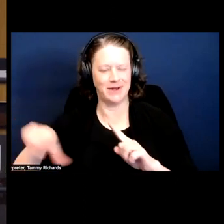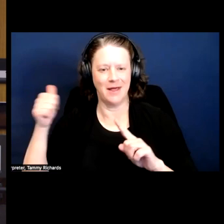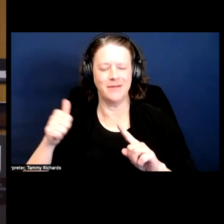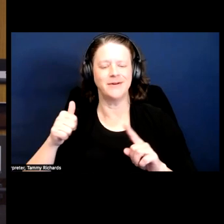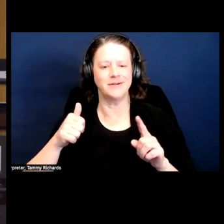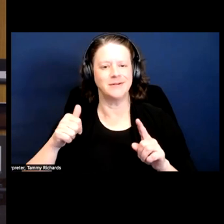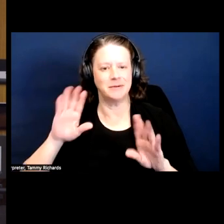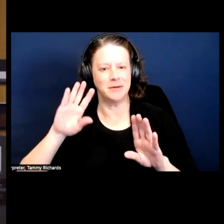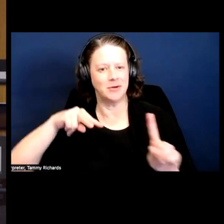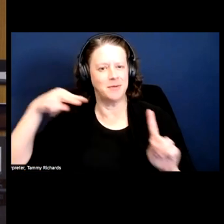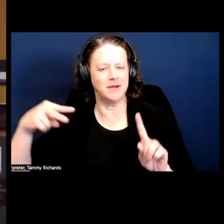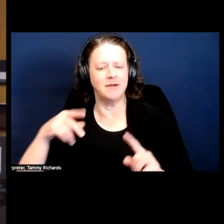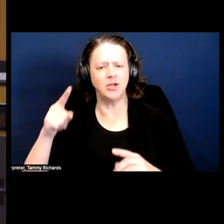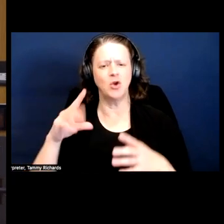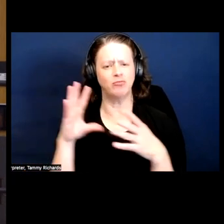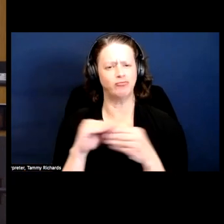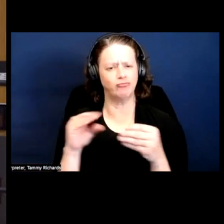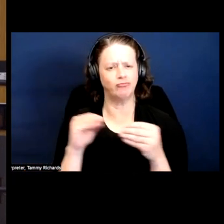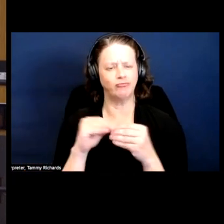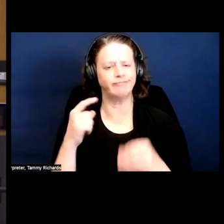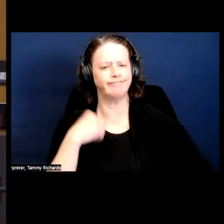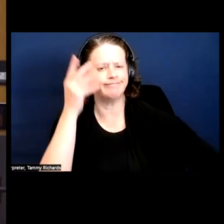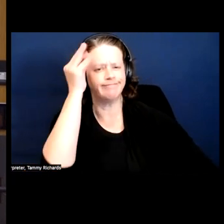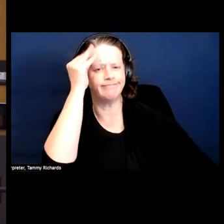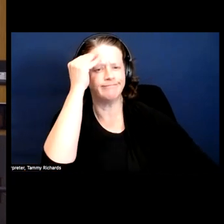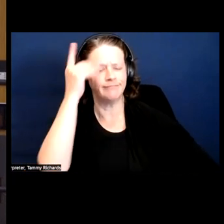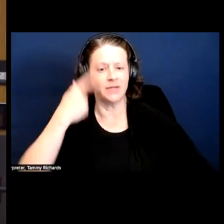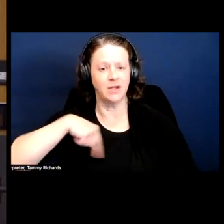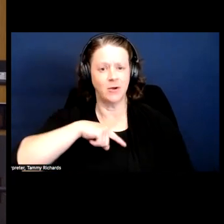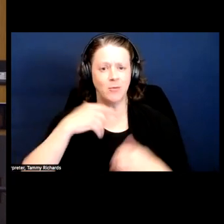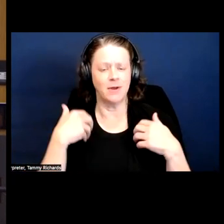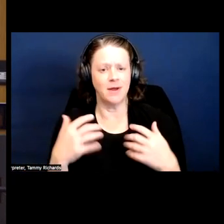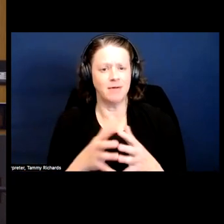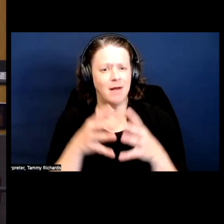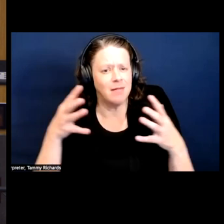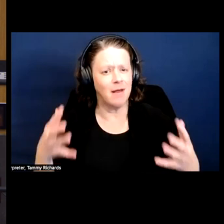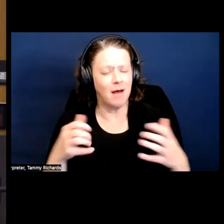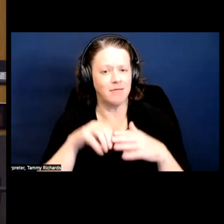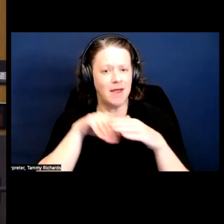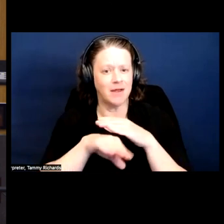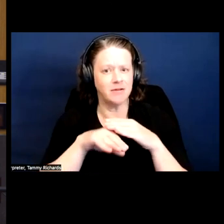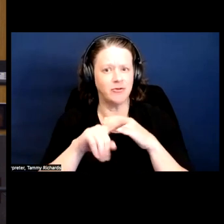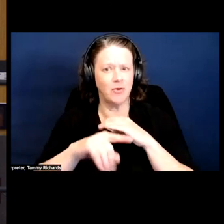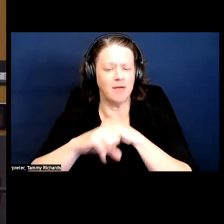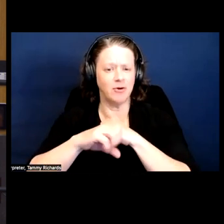As you were speaking, one of the things we have access to is add verts of run away slaves